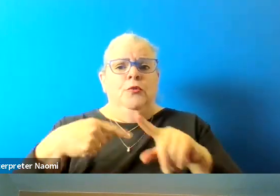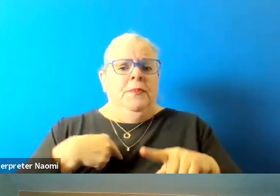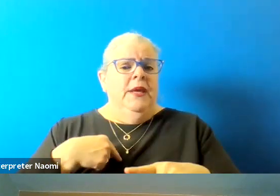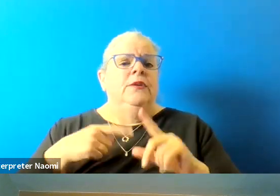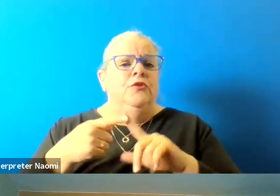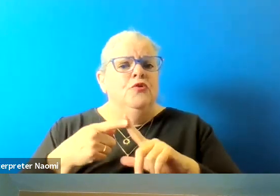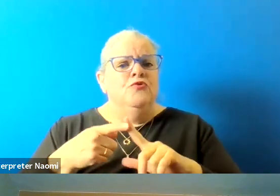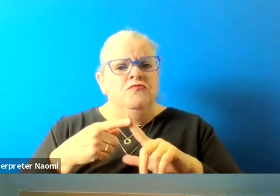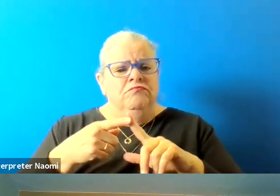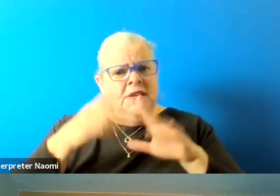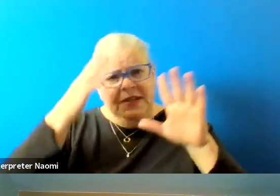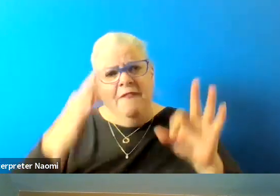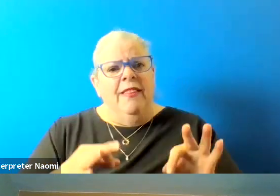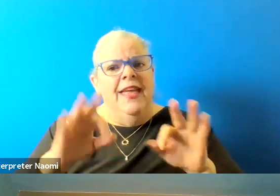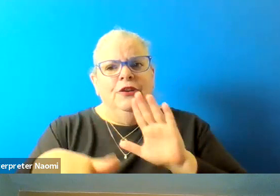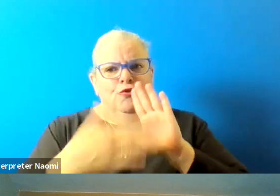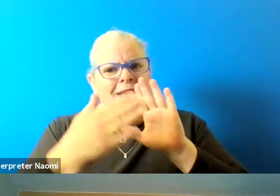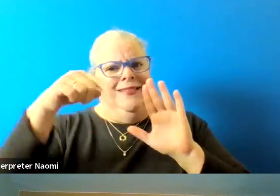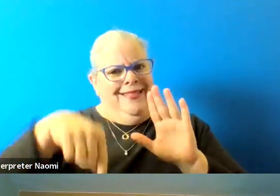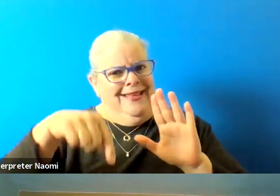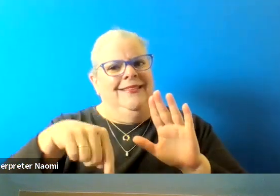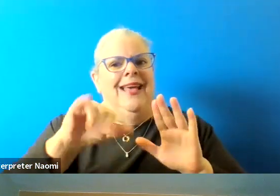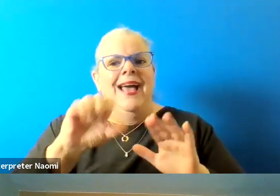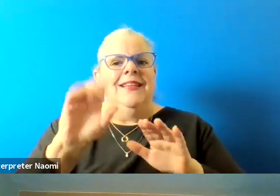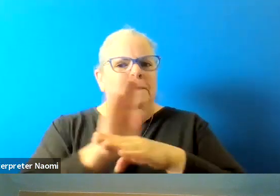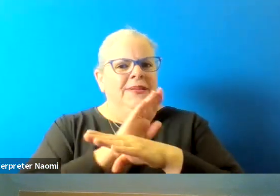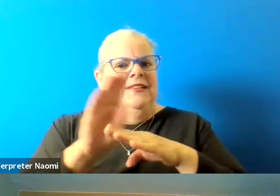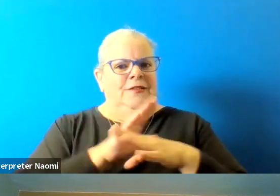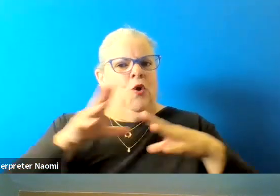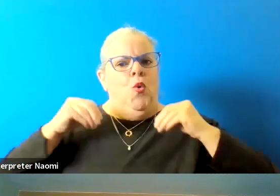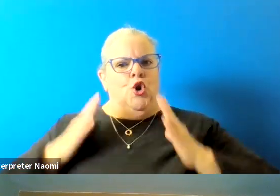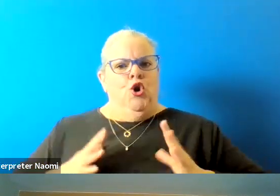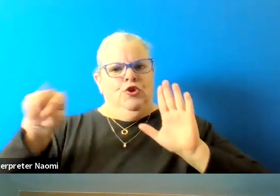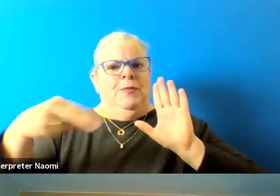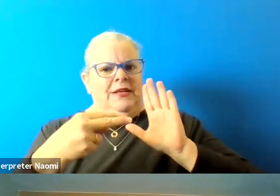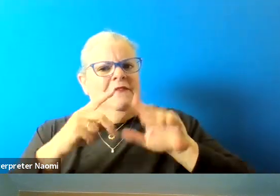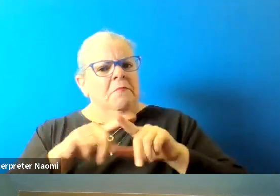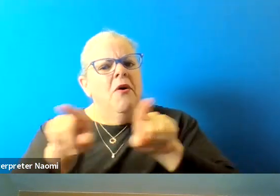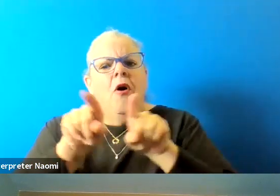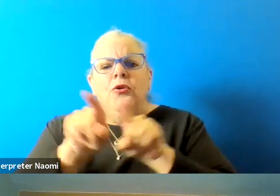from a business ownership standpoint. But in addition to that, we do have a great deal of work